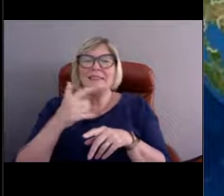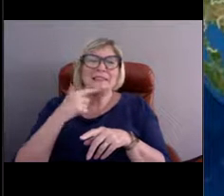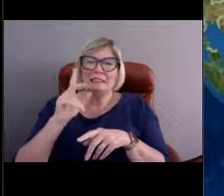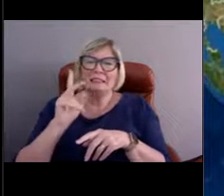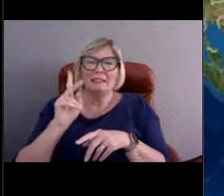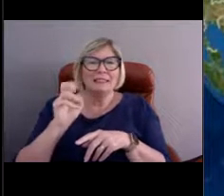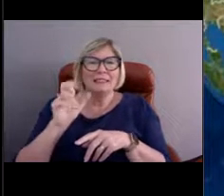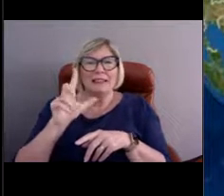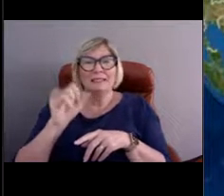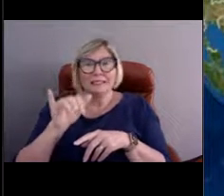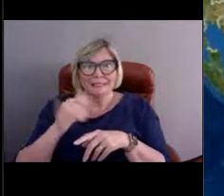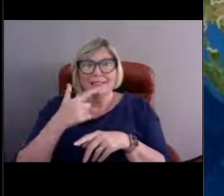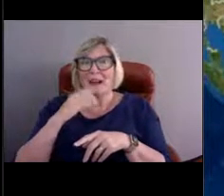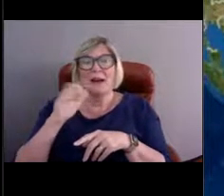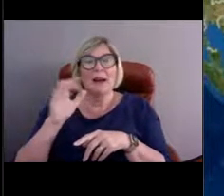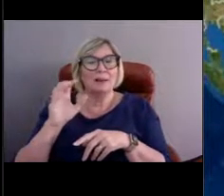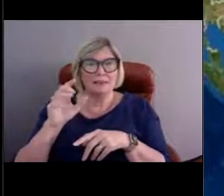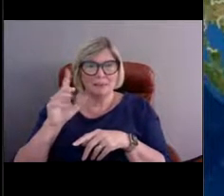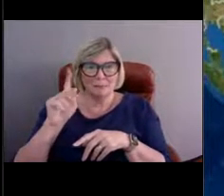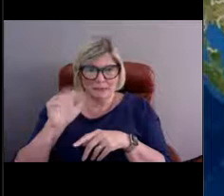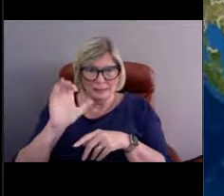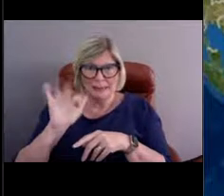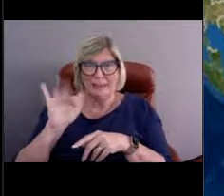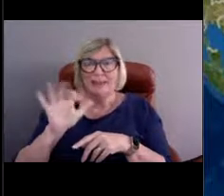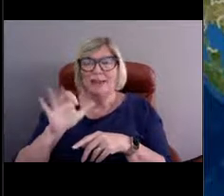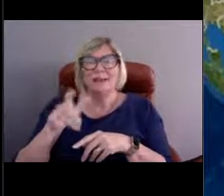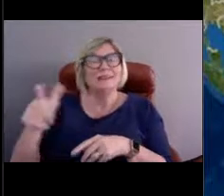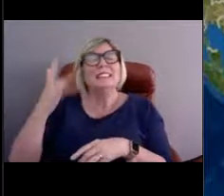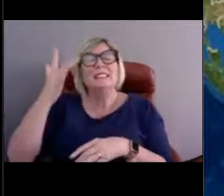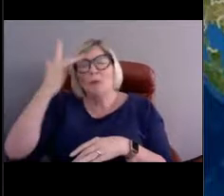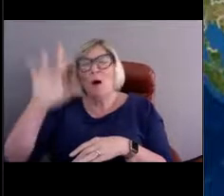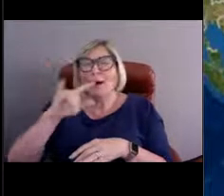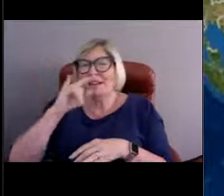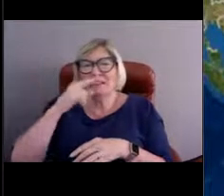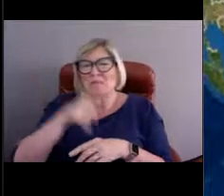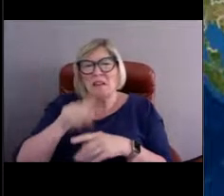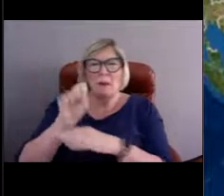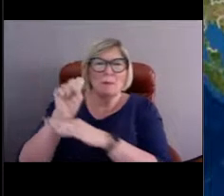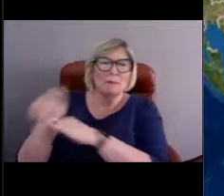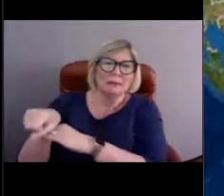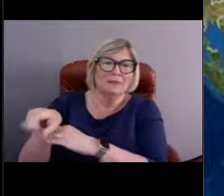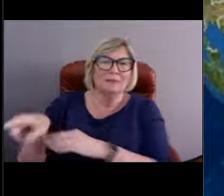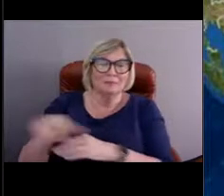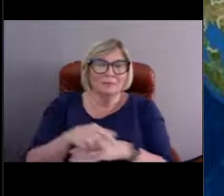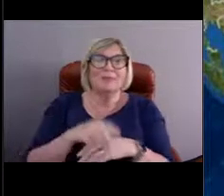Nope. Yes you are, you are exactly right. It's the Pacific Ocean, good job. So if you were to go on our website